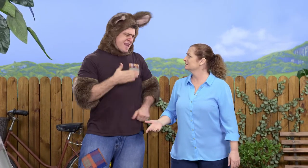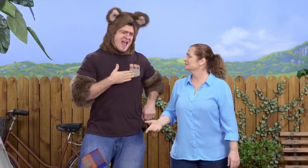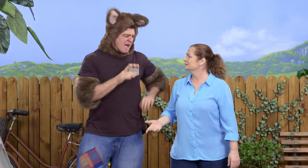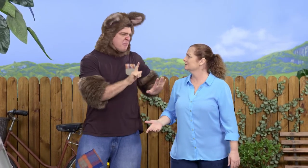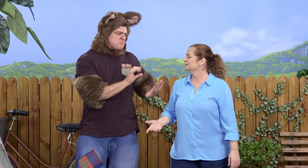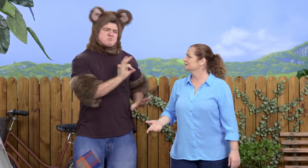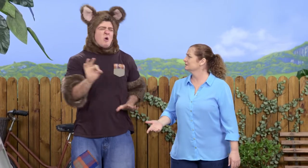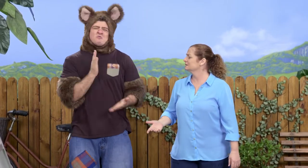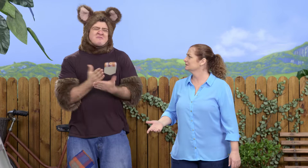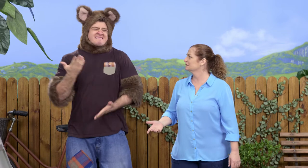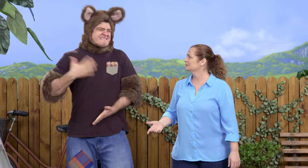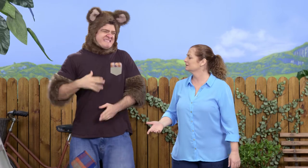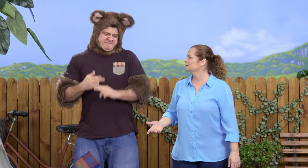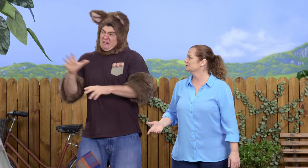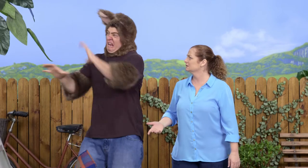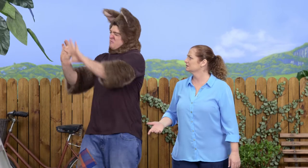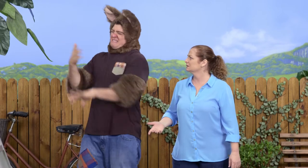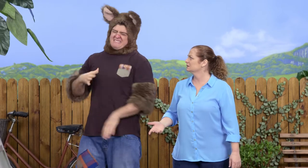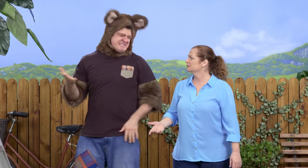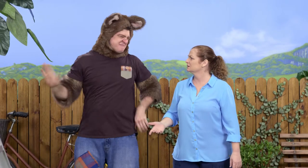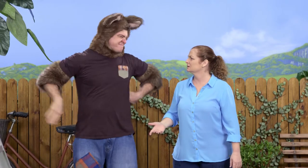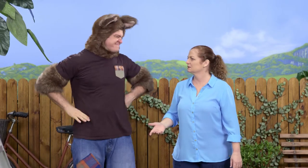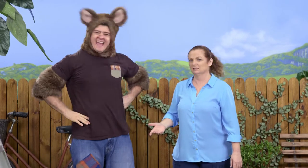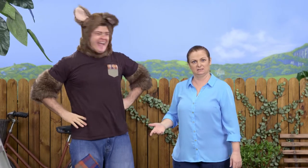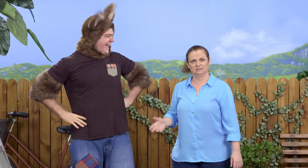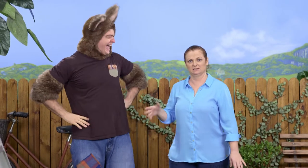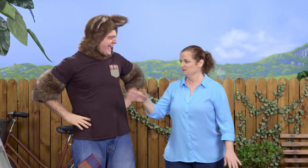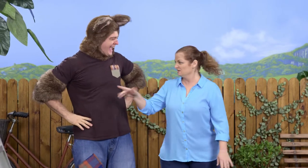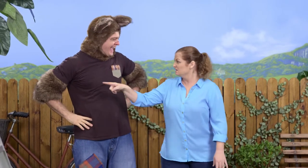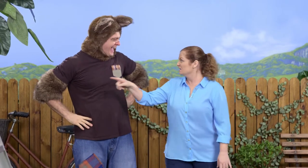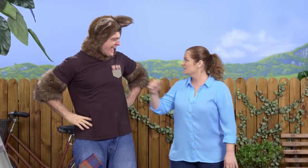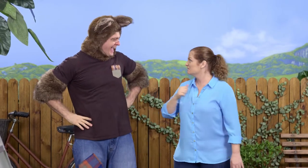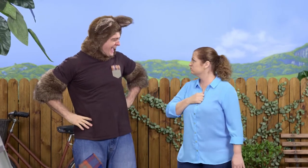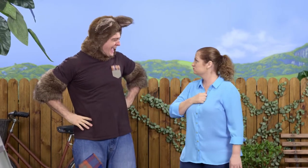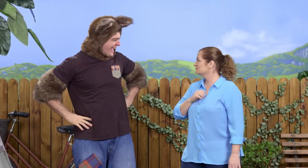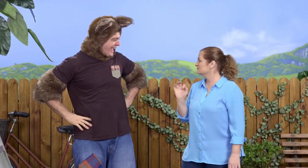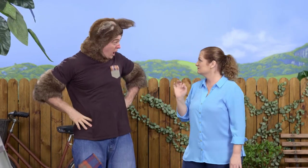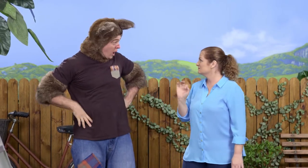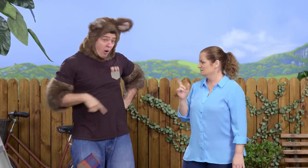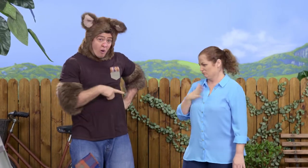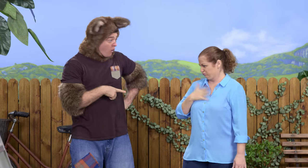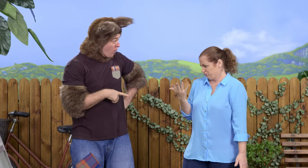I do like it, but I don't really need it for climbing my tree. Possum, that's not my ladder.